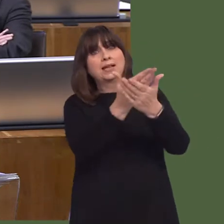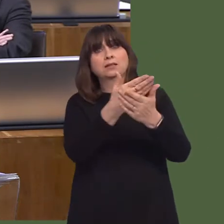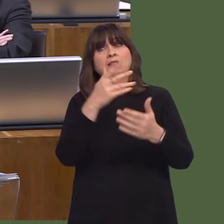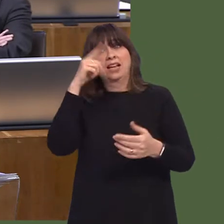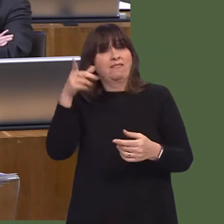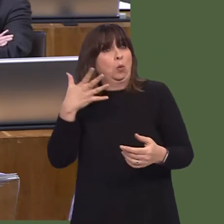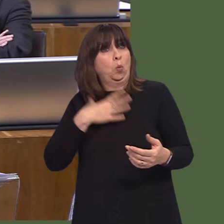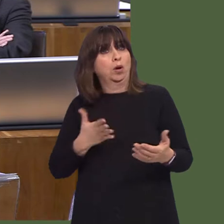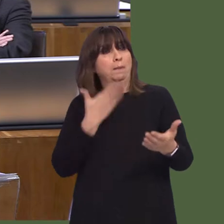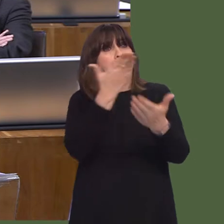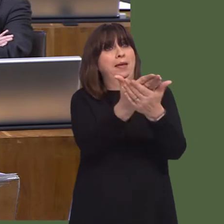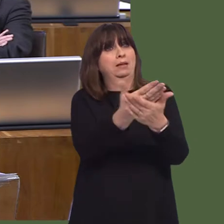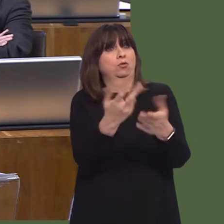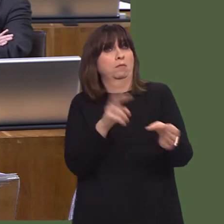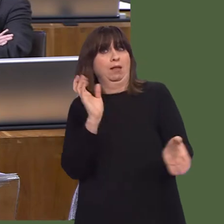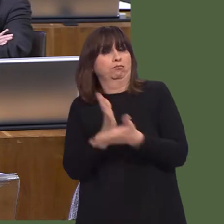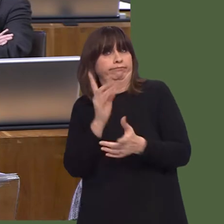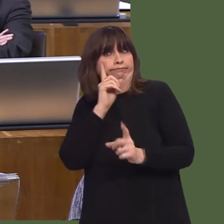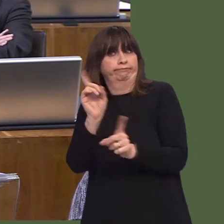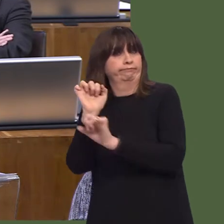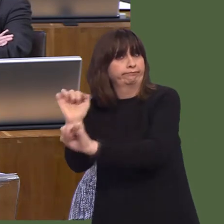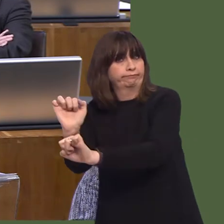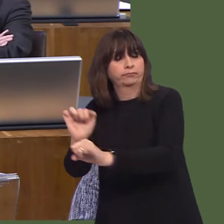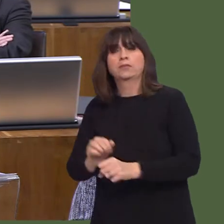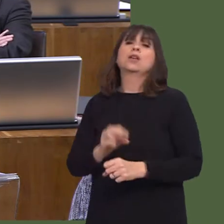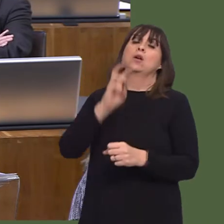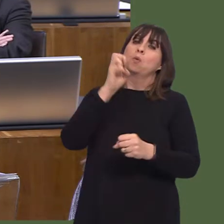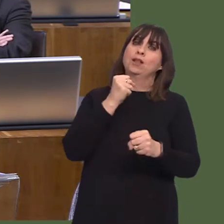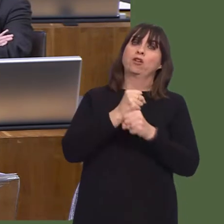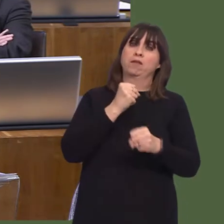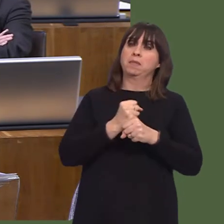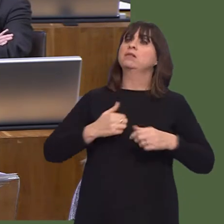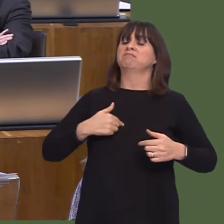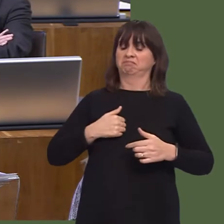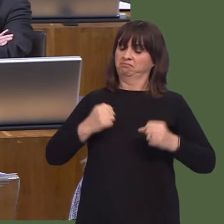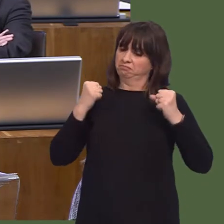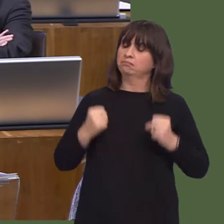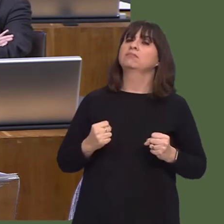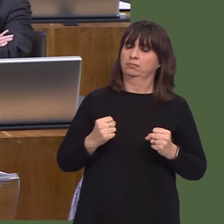the other nations of the United Kingdom, and even in the Republic of Ireland.